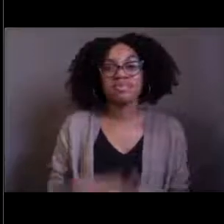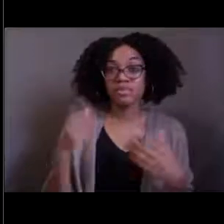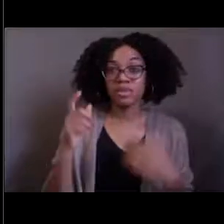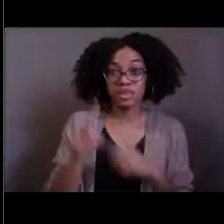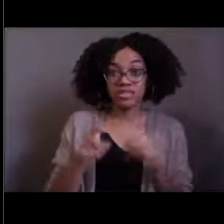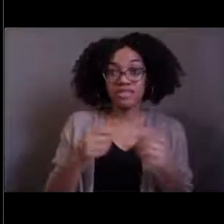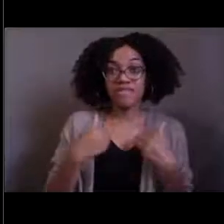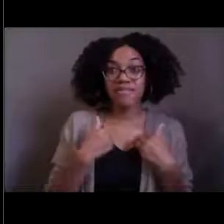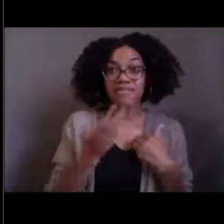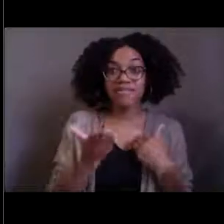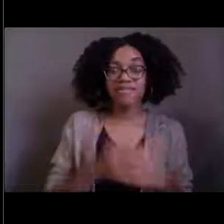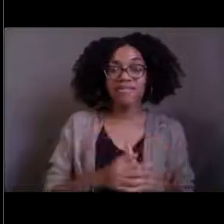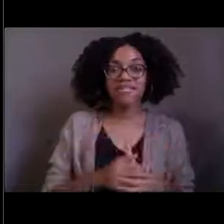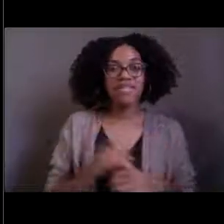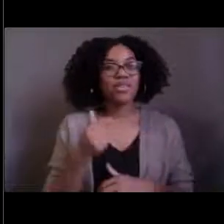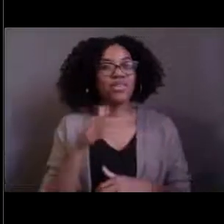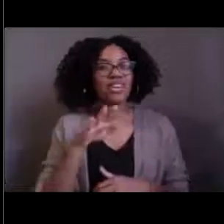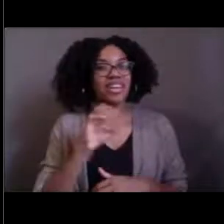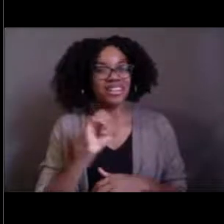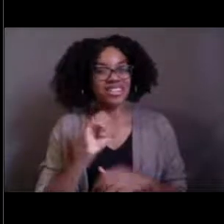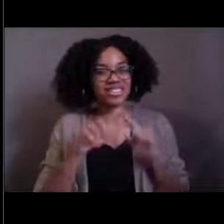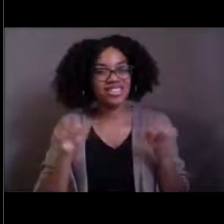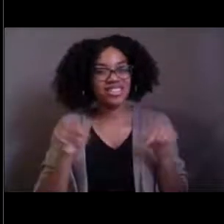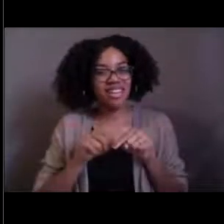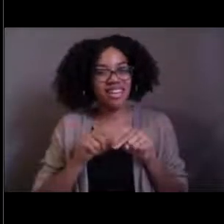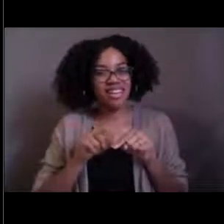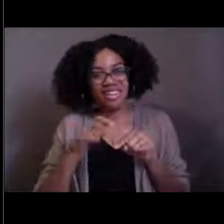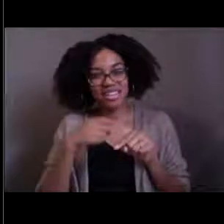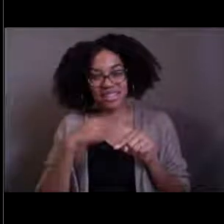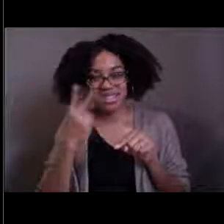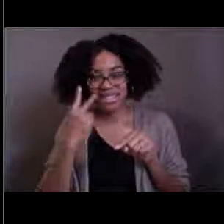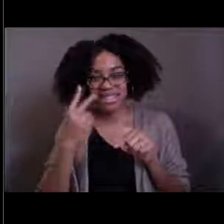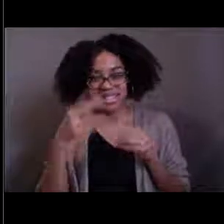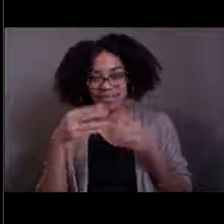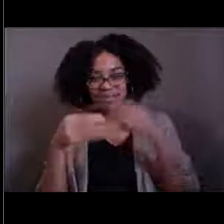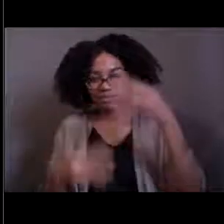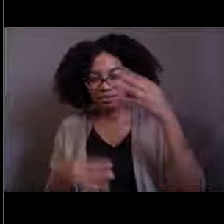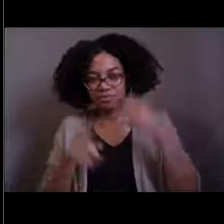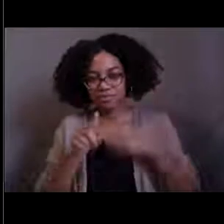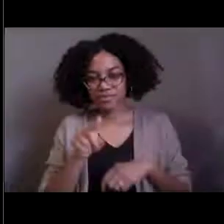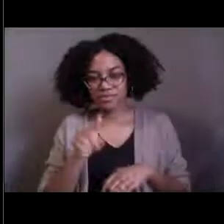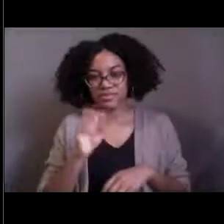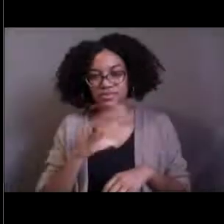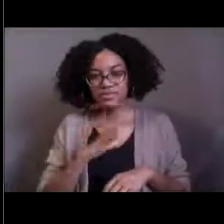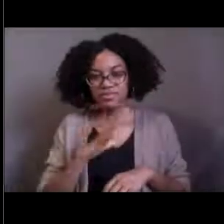[Grace] Excellent, this is Grace from the chat box. So let's see. I'm going to lump Alison and Kristen together